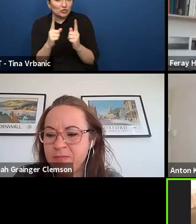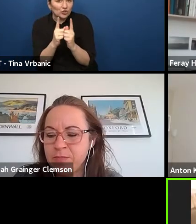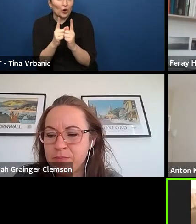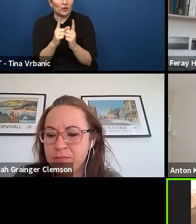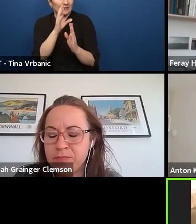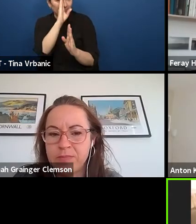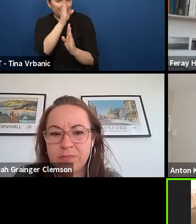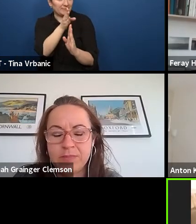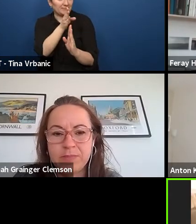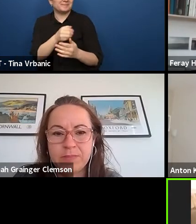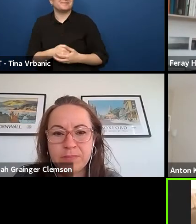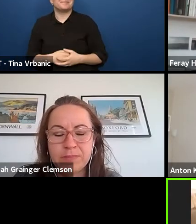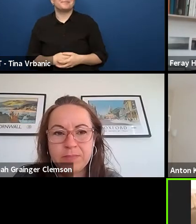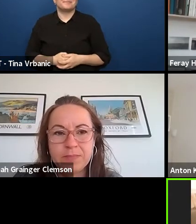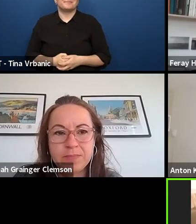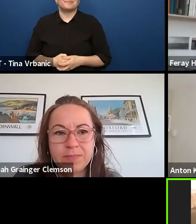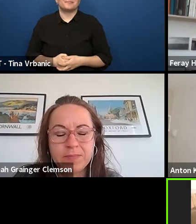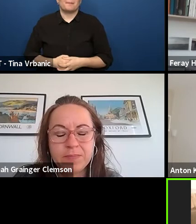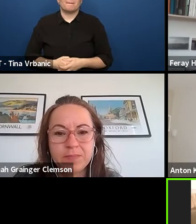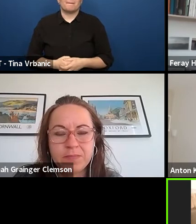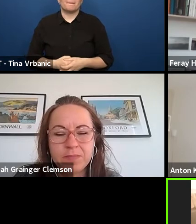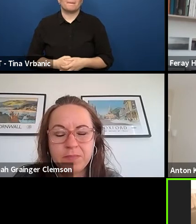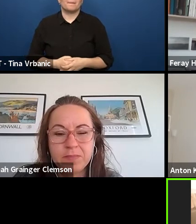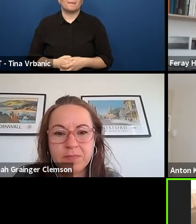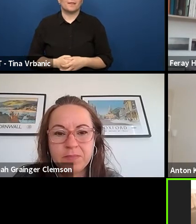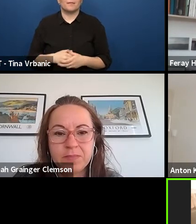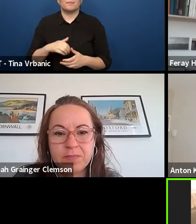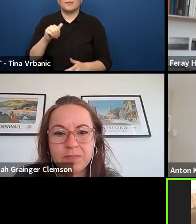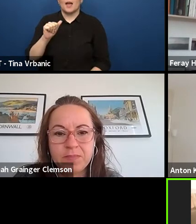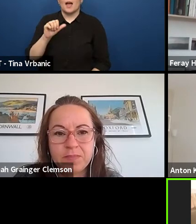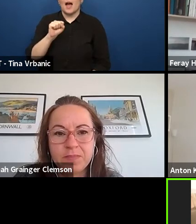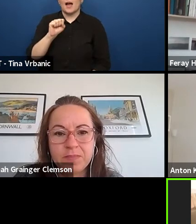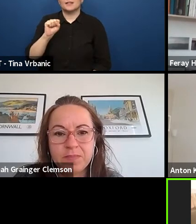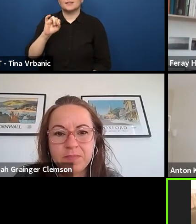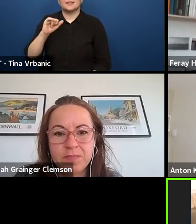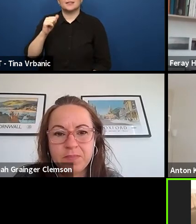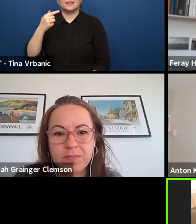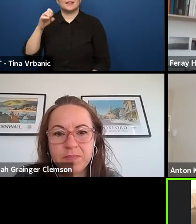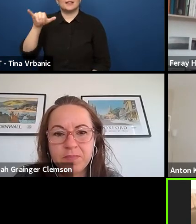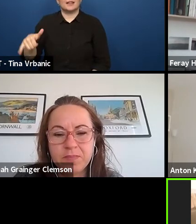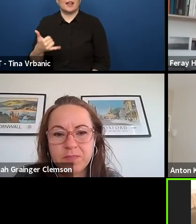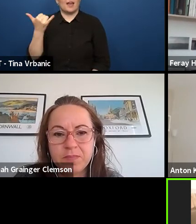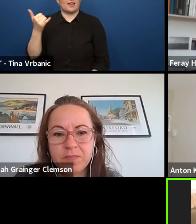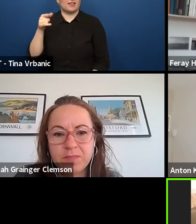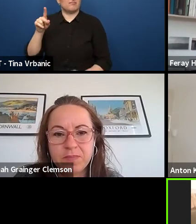I will just add one thing about the ASSITEJ International because I think that this is the situation